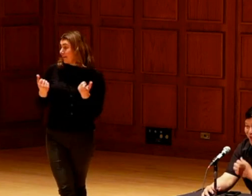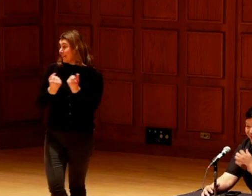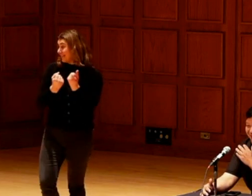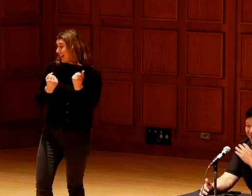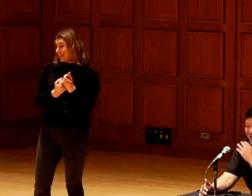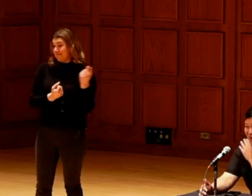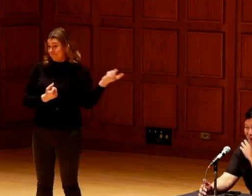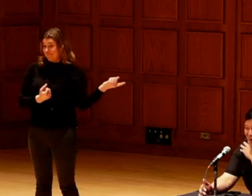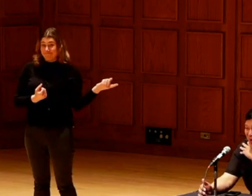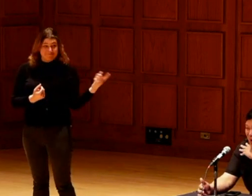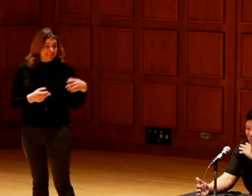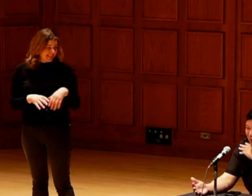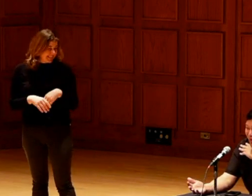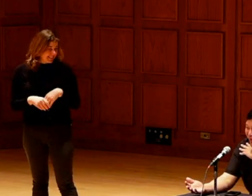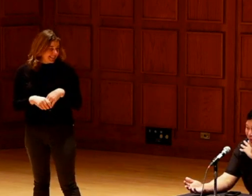I'll go ahead and go ahead and second that.